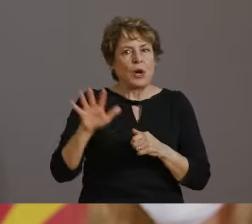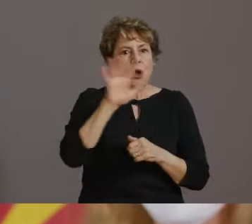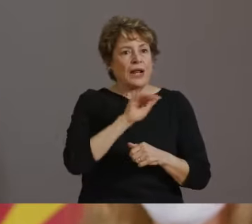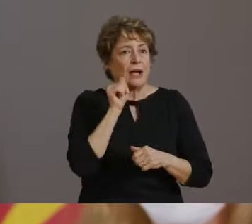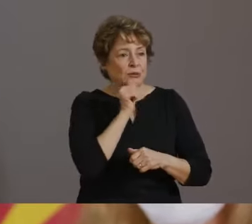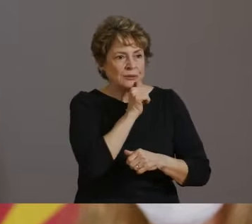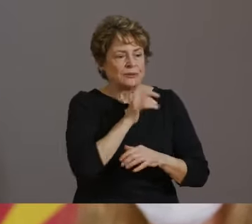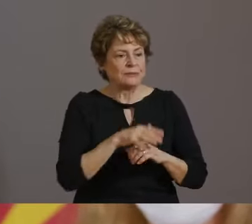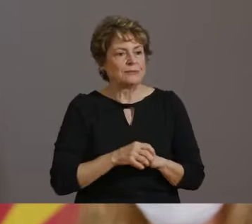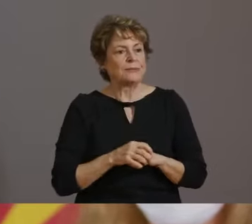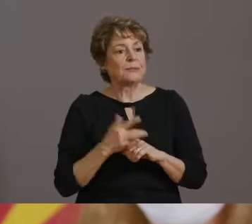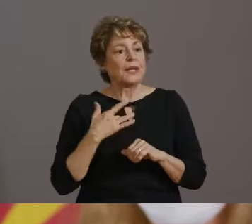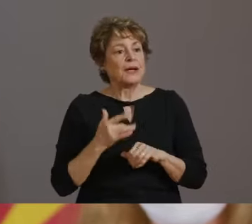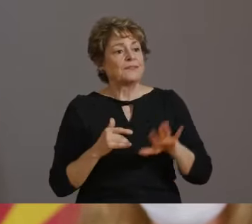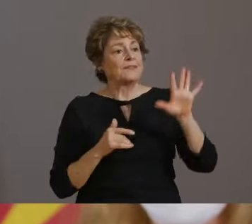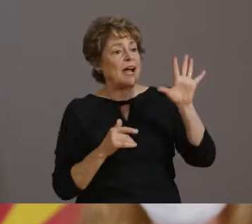GETS HIT WITH THE FLU.